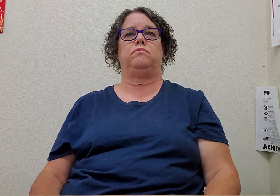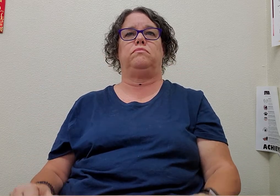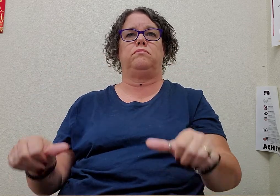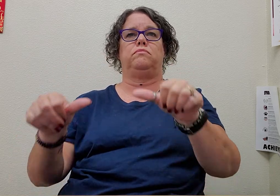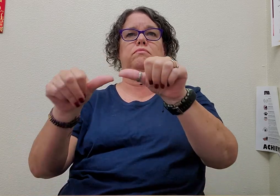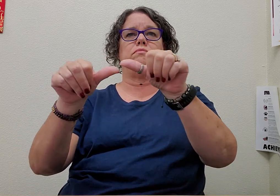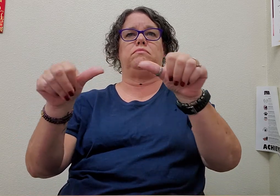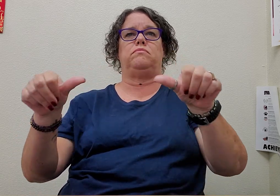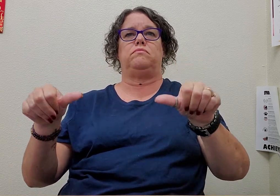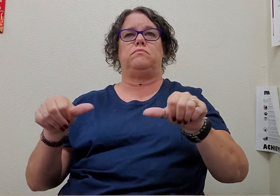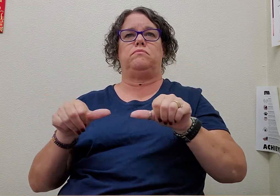area (2)